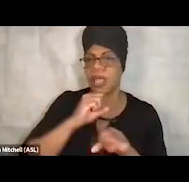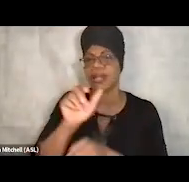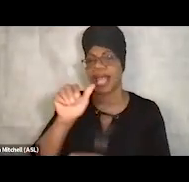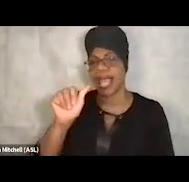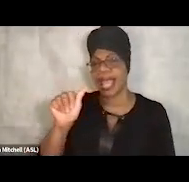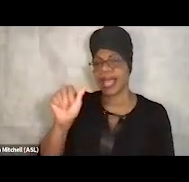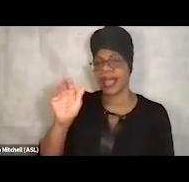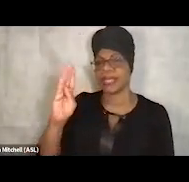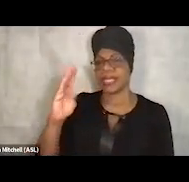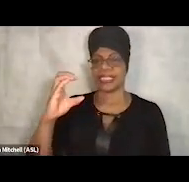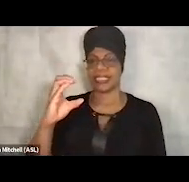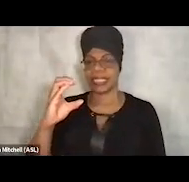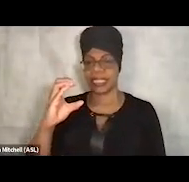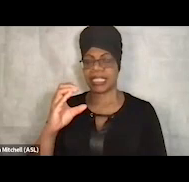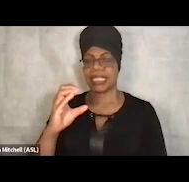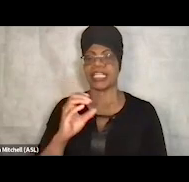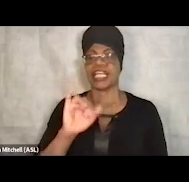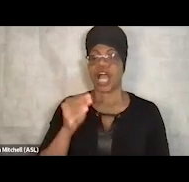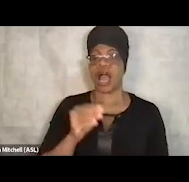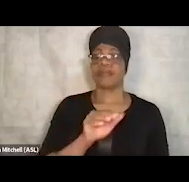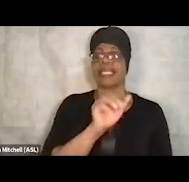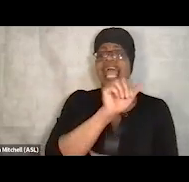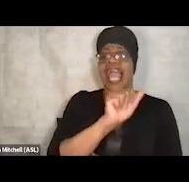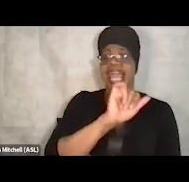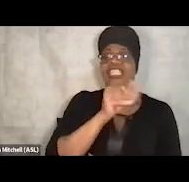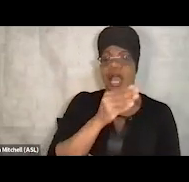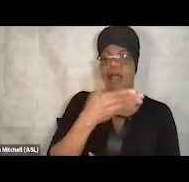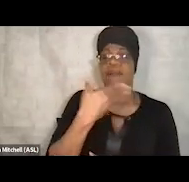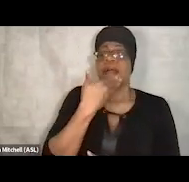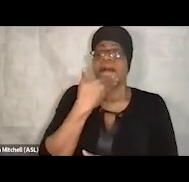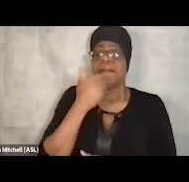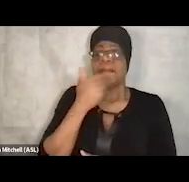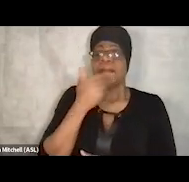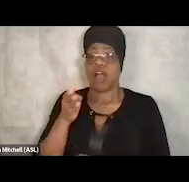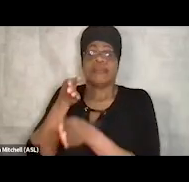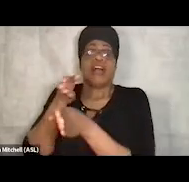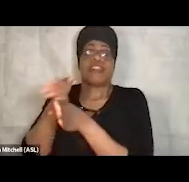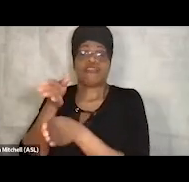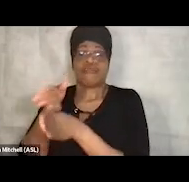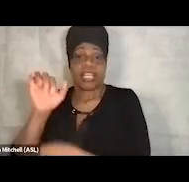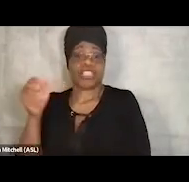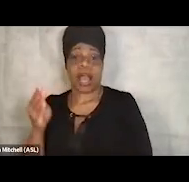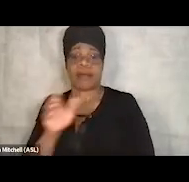getting A job and then a Better job and then a Career job, and gaining certification